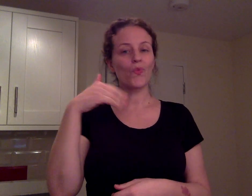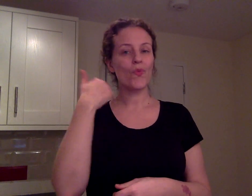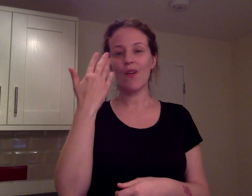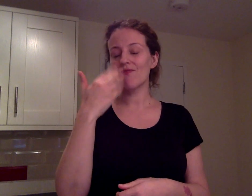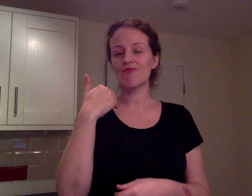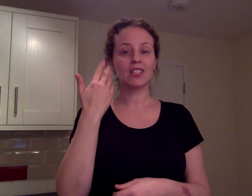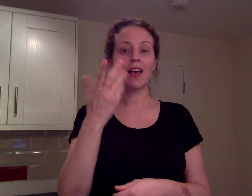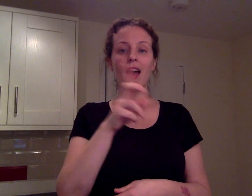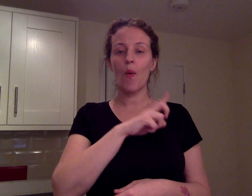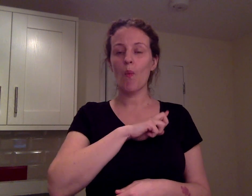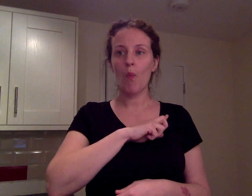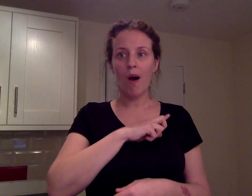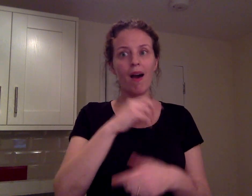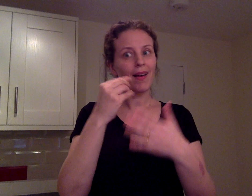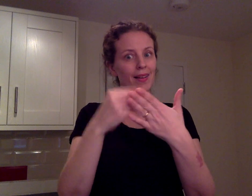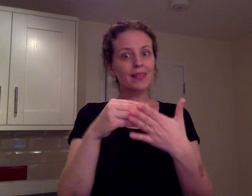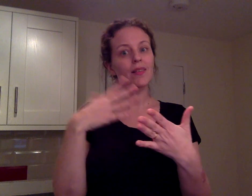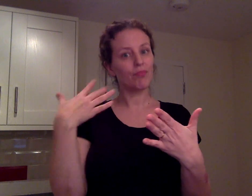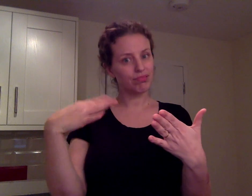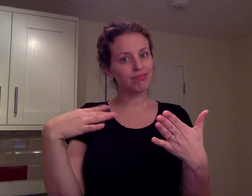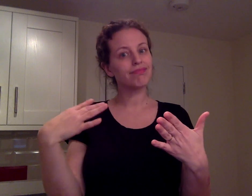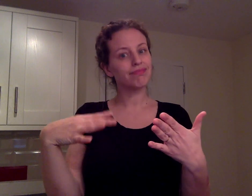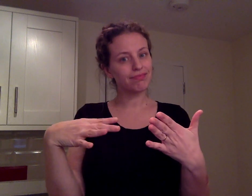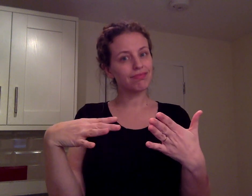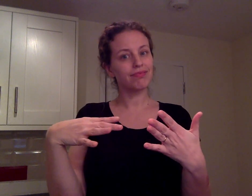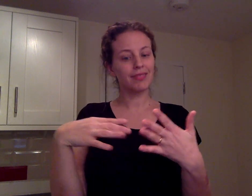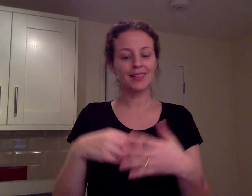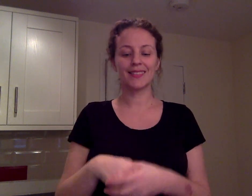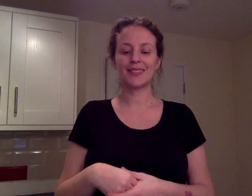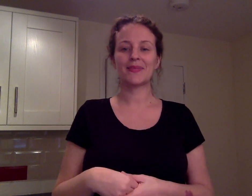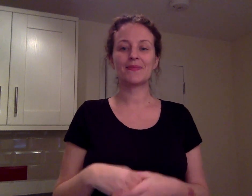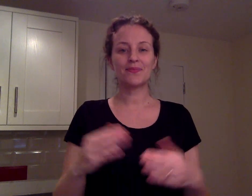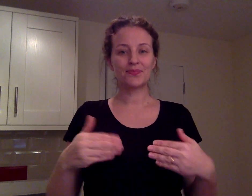No, not everyday, why, expensive.